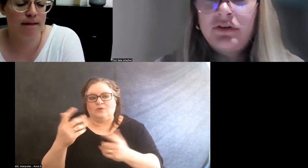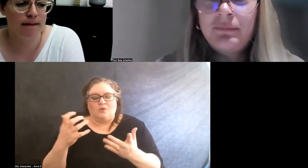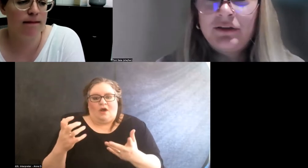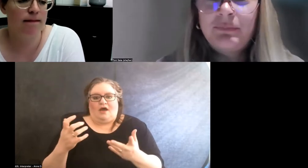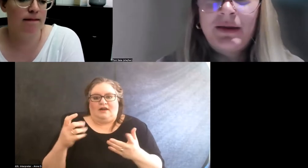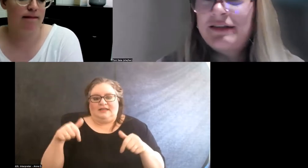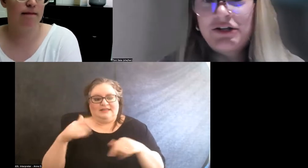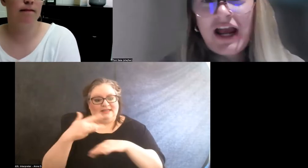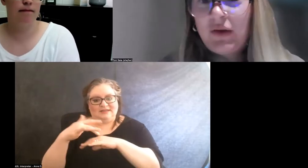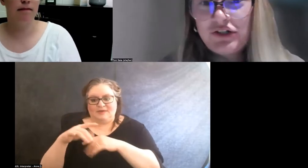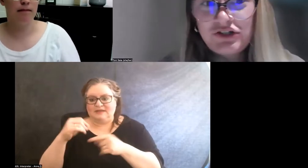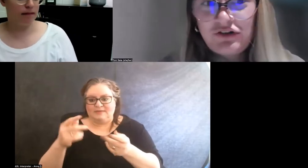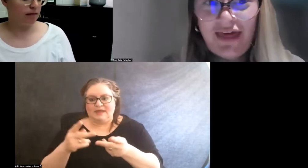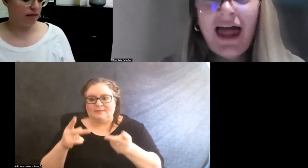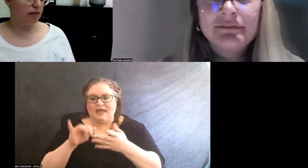to be a space that challenged that.